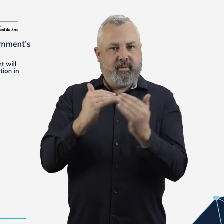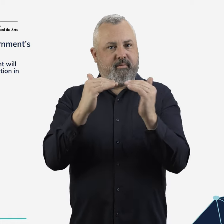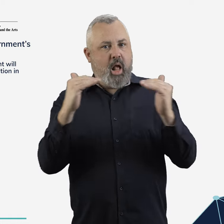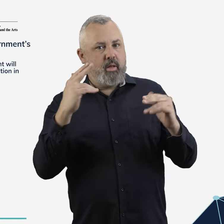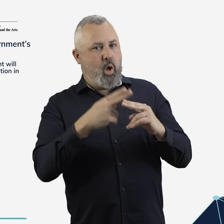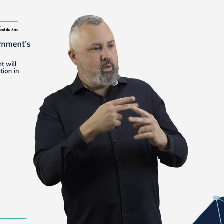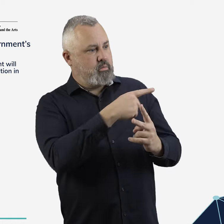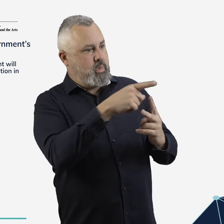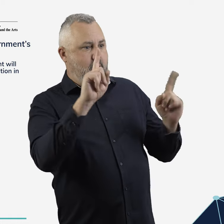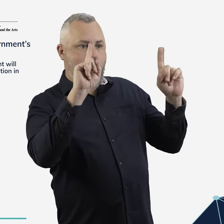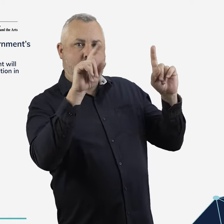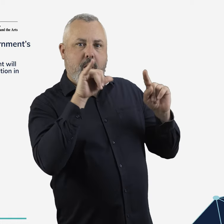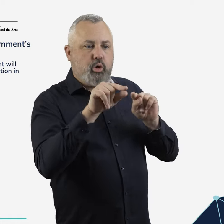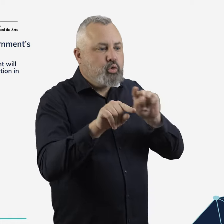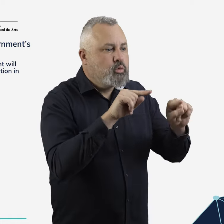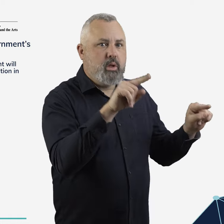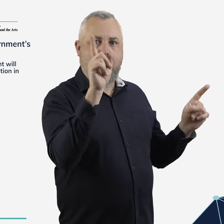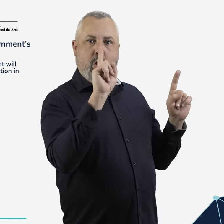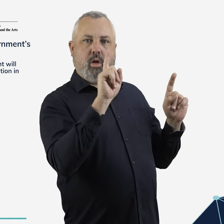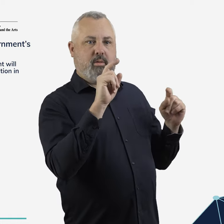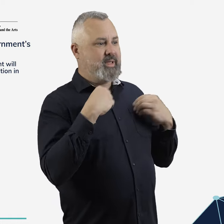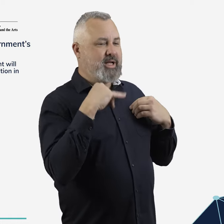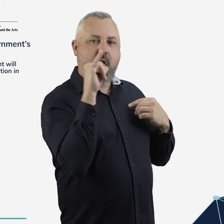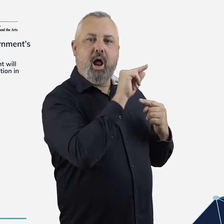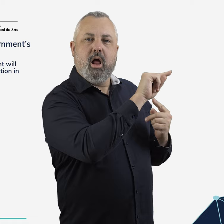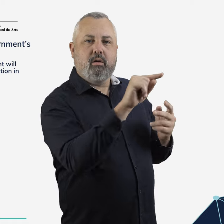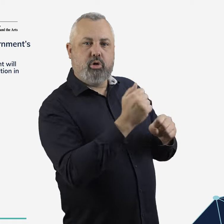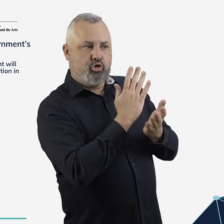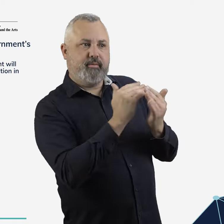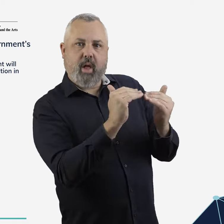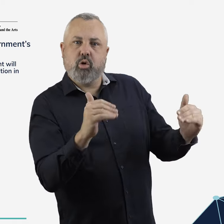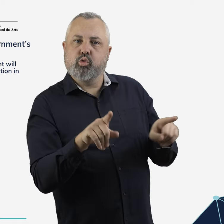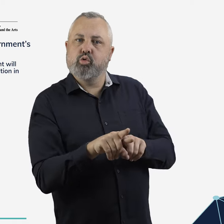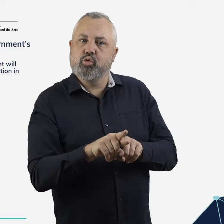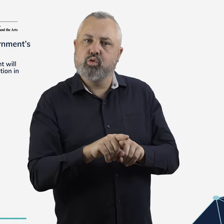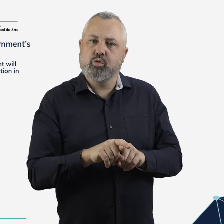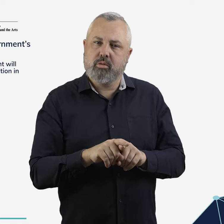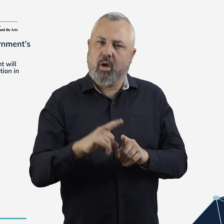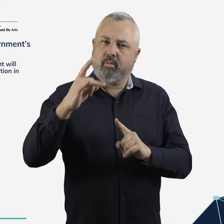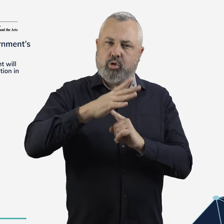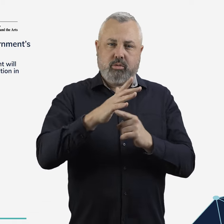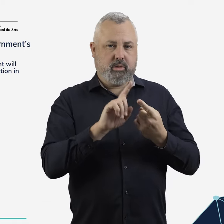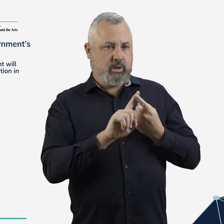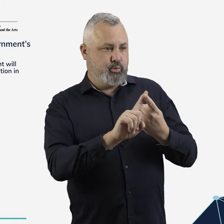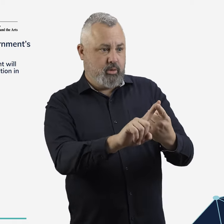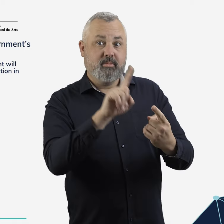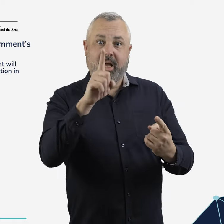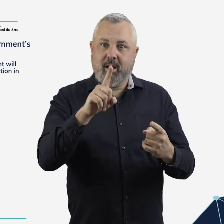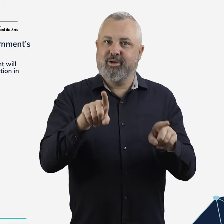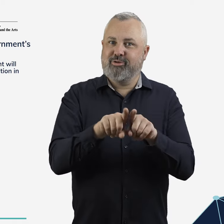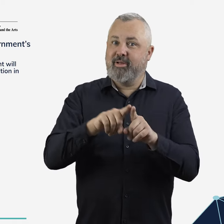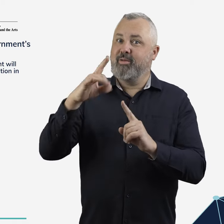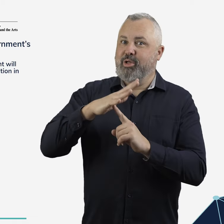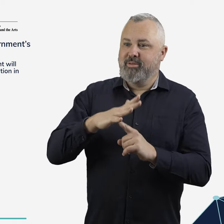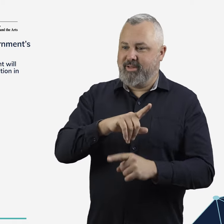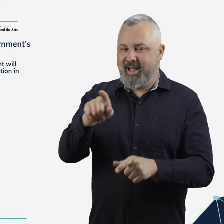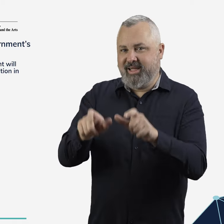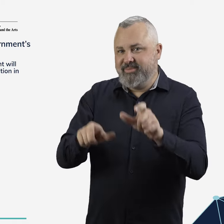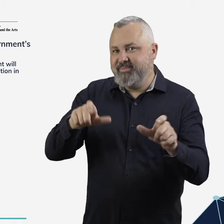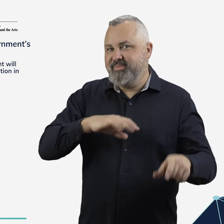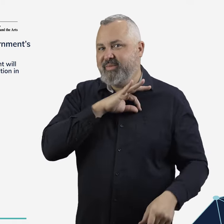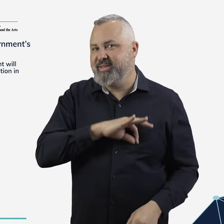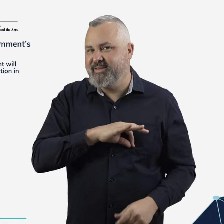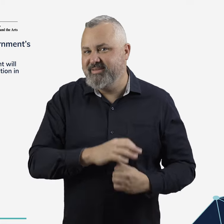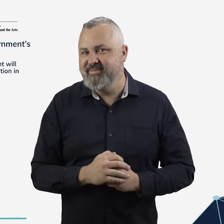with sensible levers that balance the need for industry sustainability and strong customer outcomes.